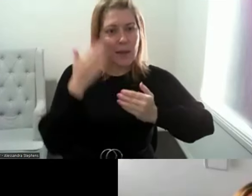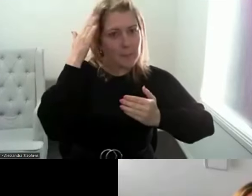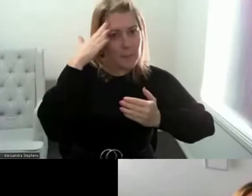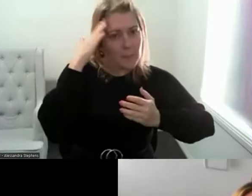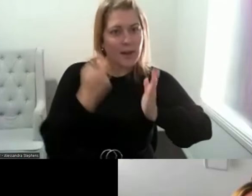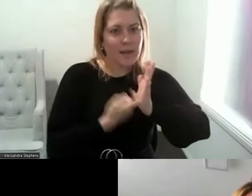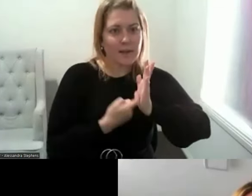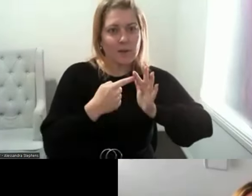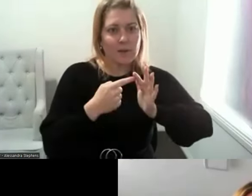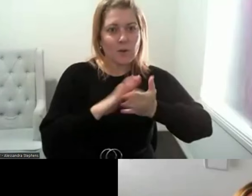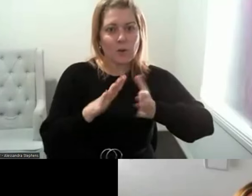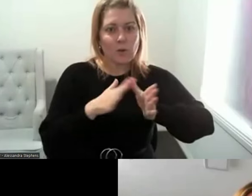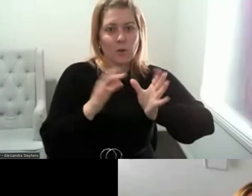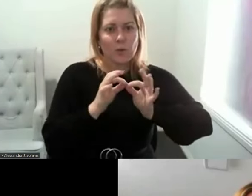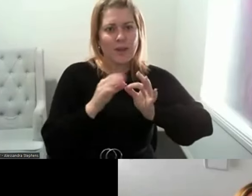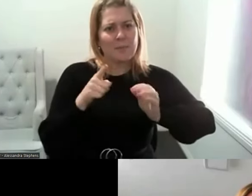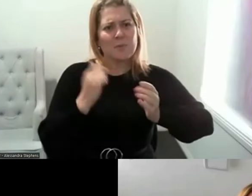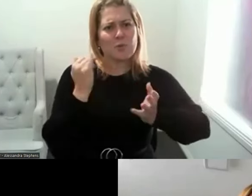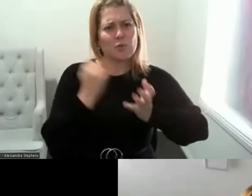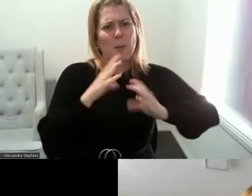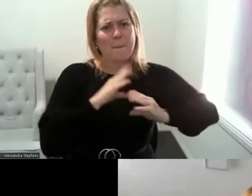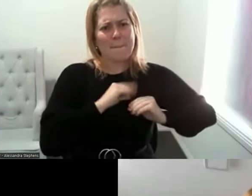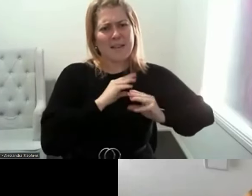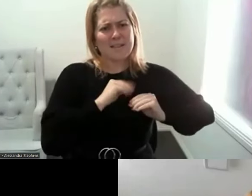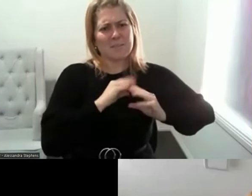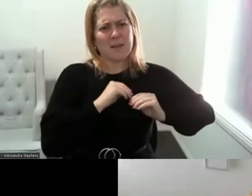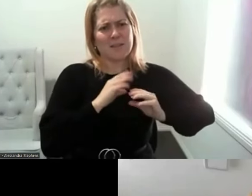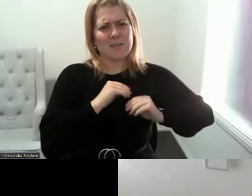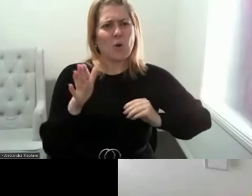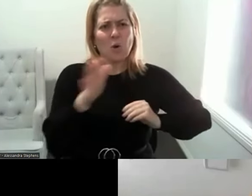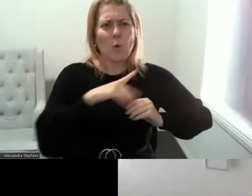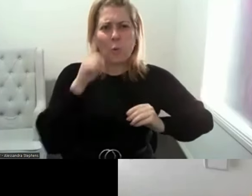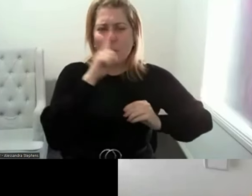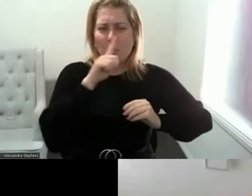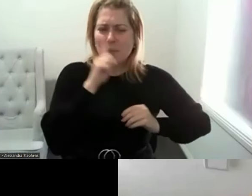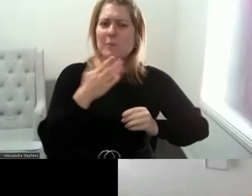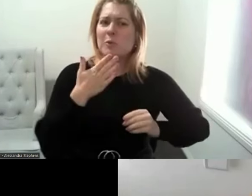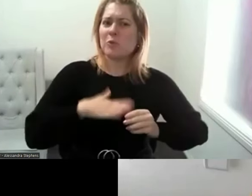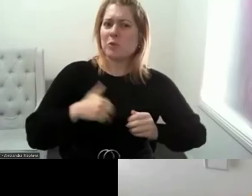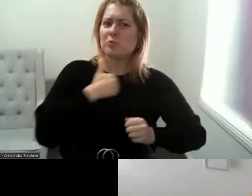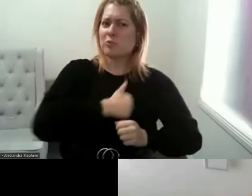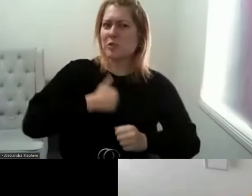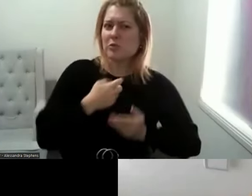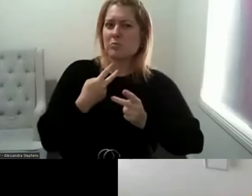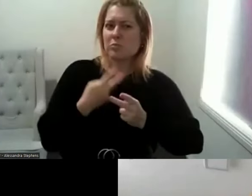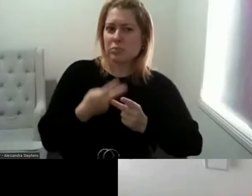for the recognition of all people a sexual beings. And it has completed extensive research into the